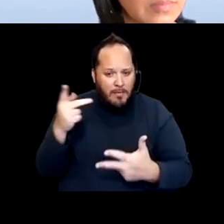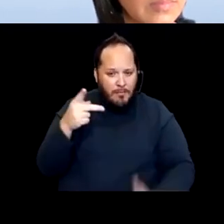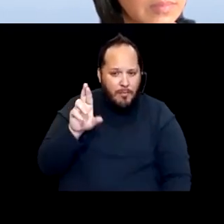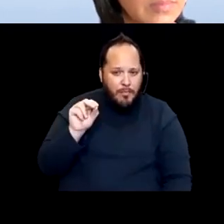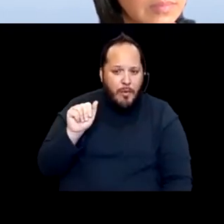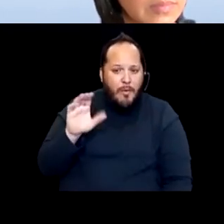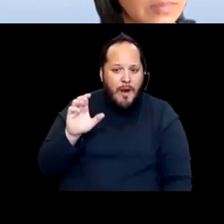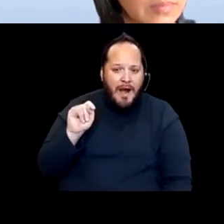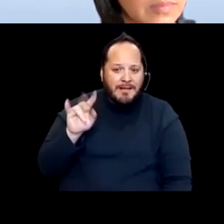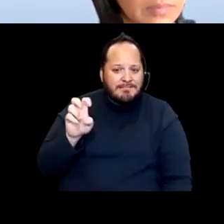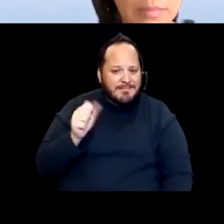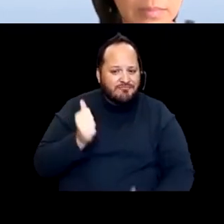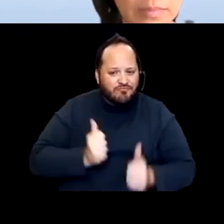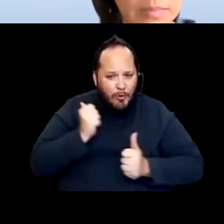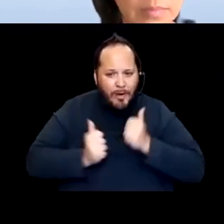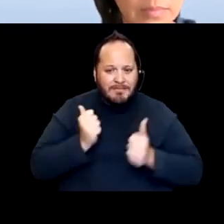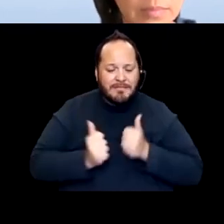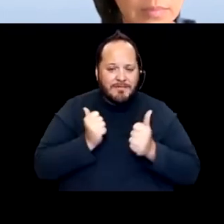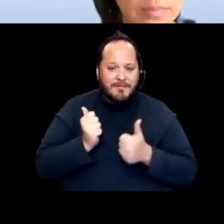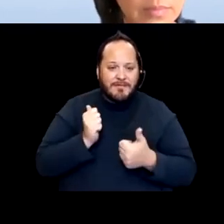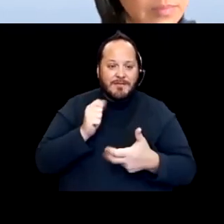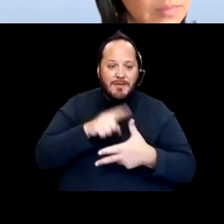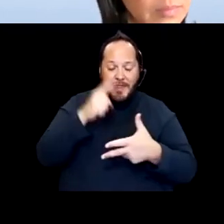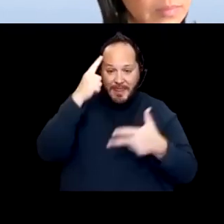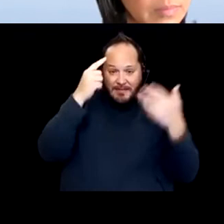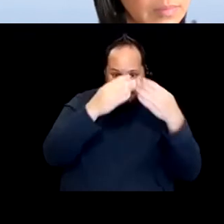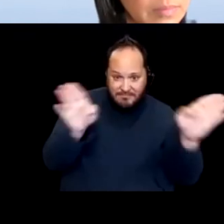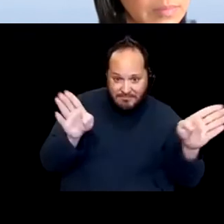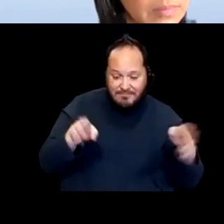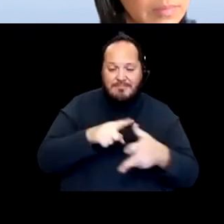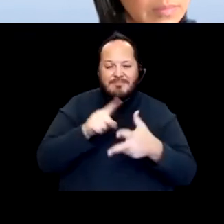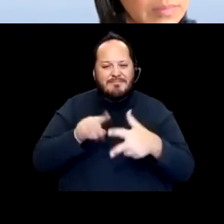So think beyond program and then be proactive. There was a lot of really interesting,